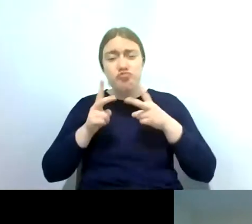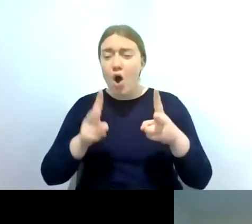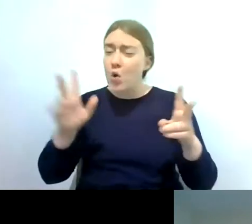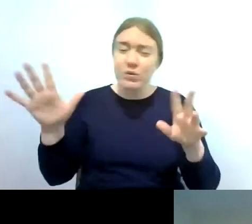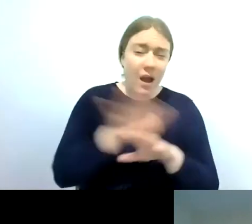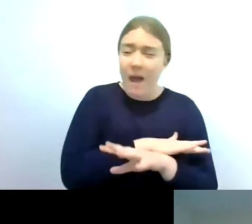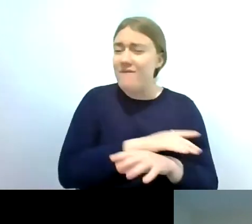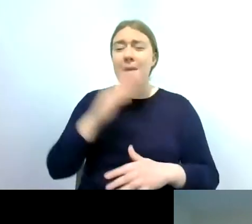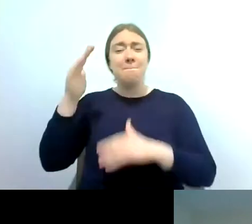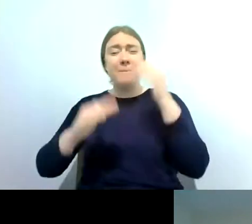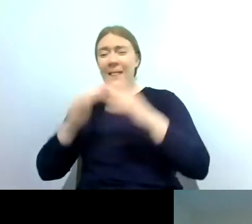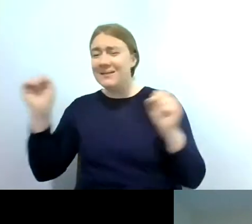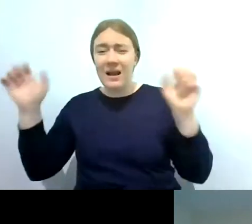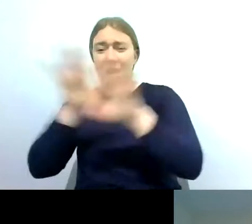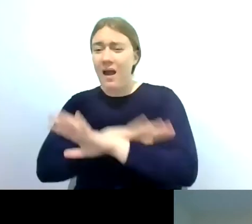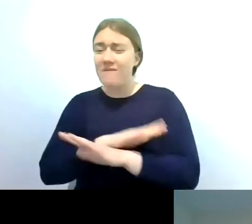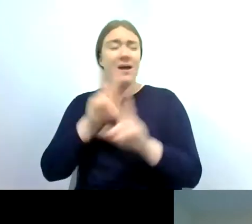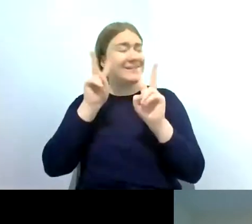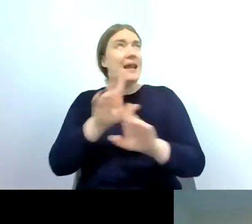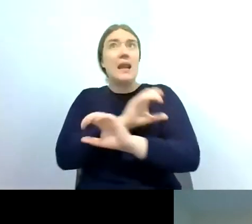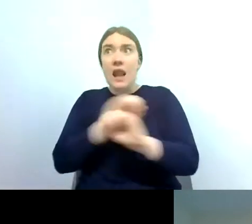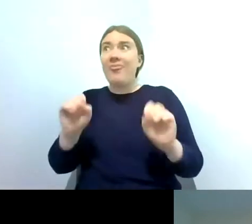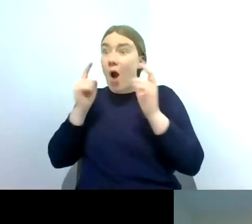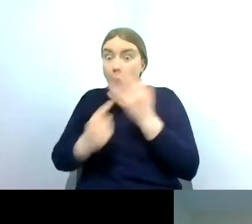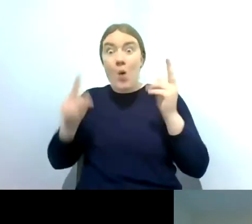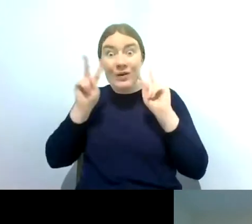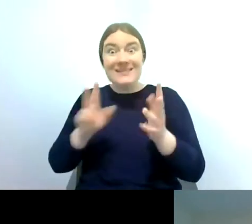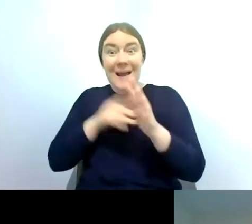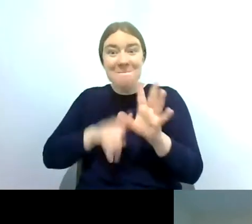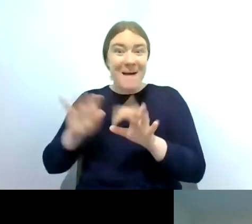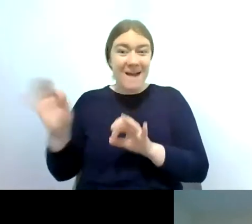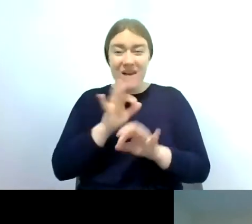it's actually pretty spectacular and when this happens the birds are feeding on them